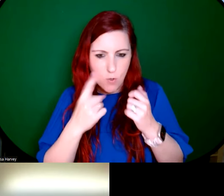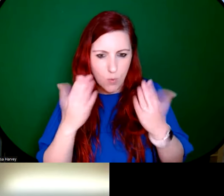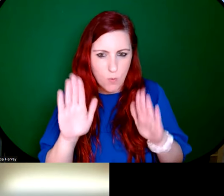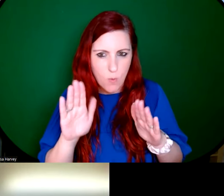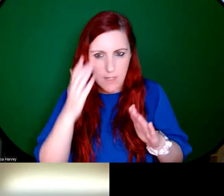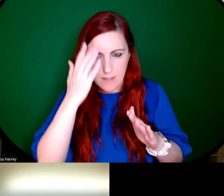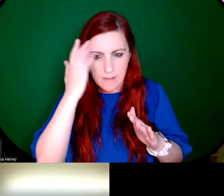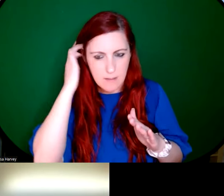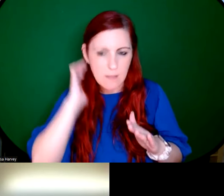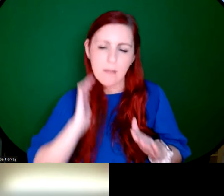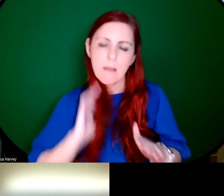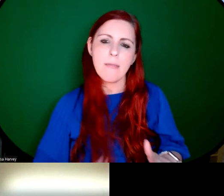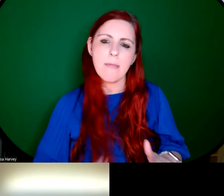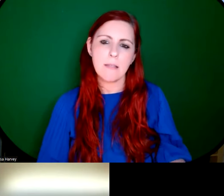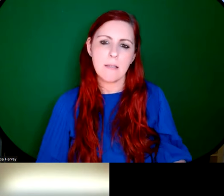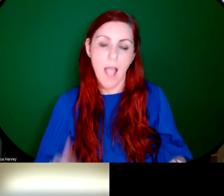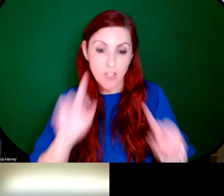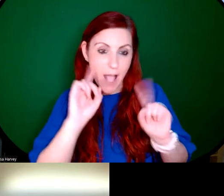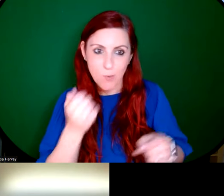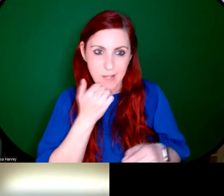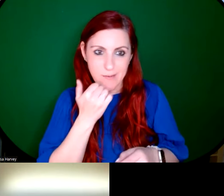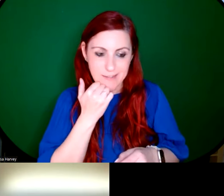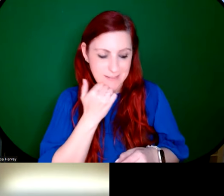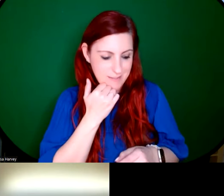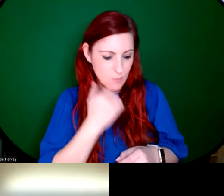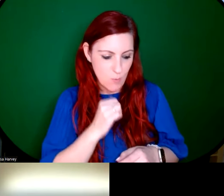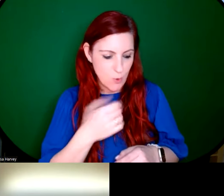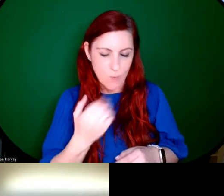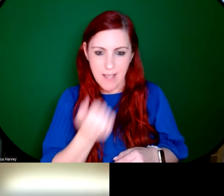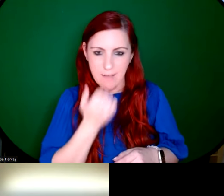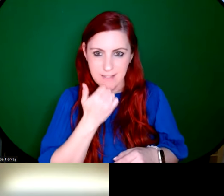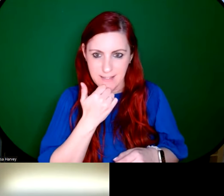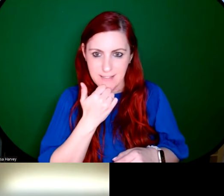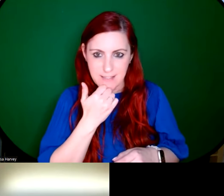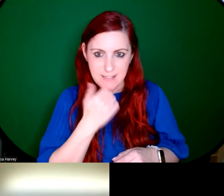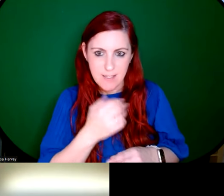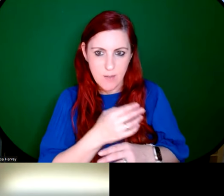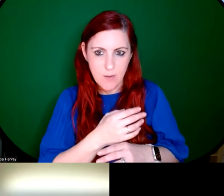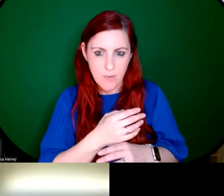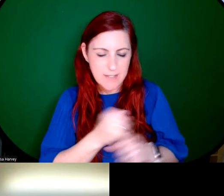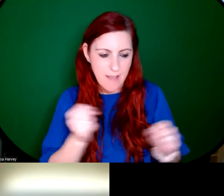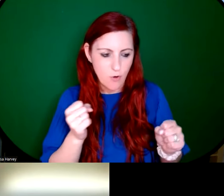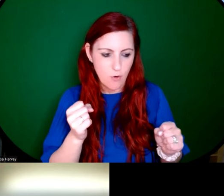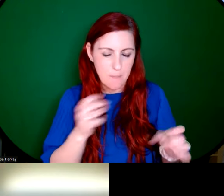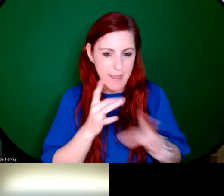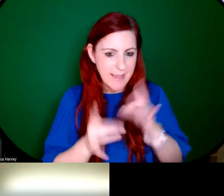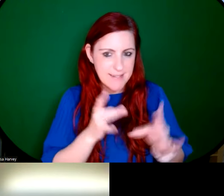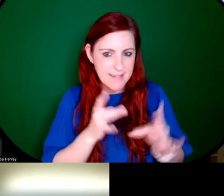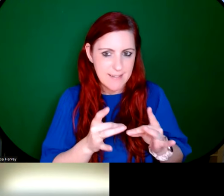Marie Lynch: So unfortunately, I don't have a date for that it's undated. And I don't think it was executed. So I think those are the St. Bridget ones we're